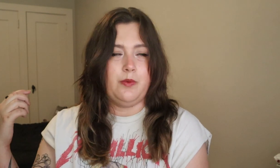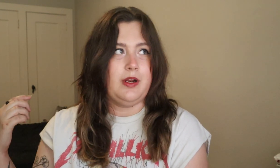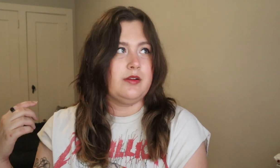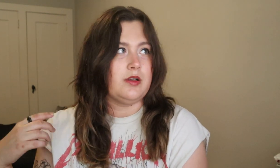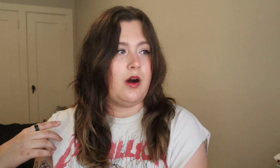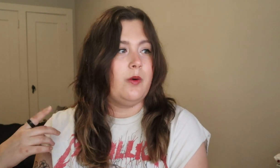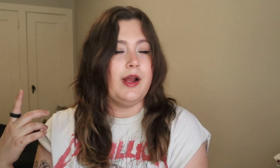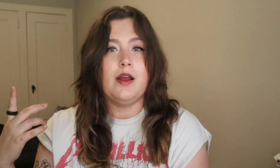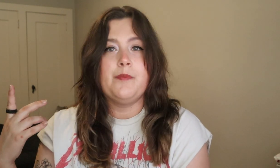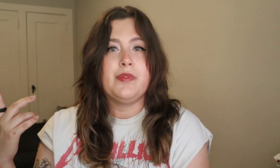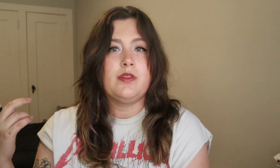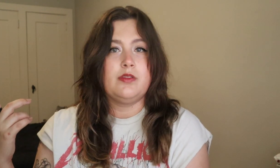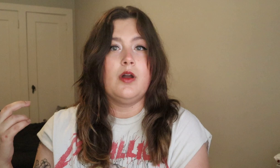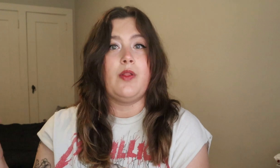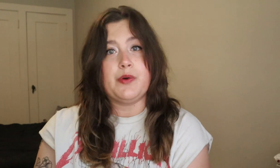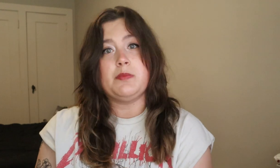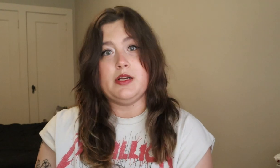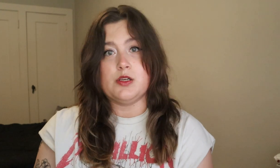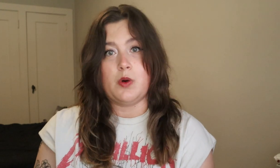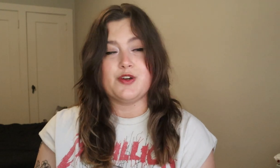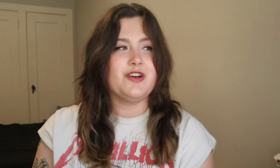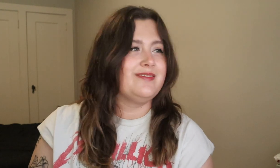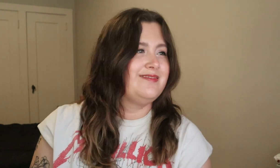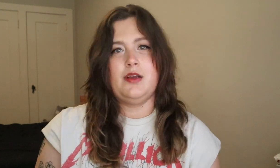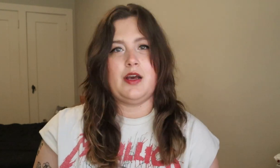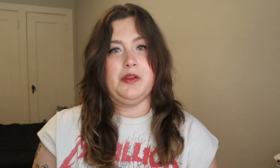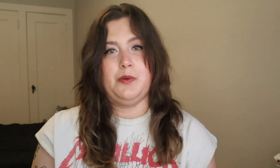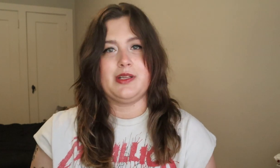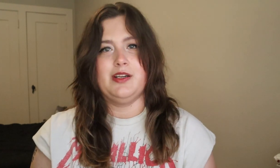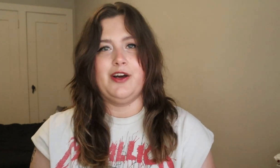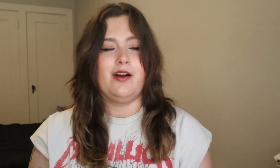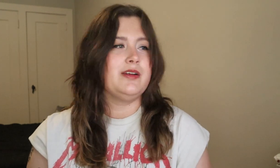and went out into the hallway, no, that with my dishwasher. It definitely wasn't a dog.